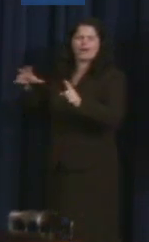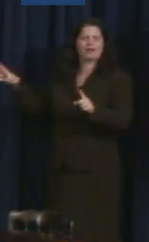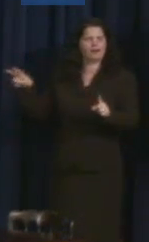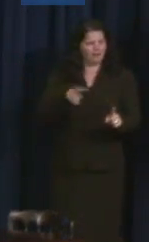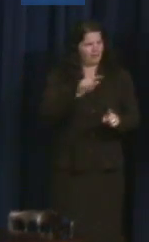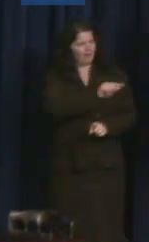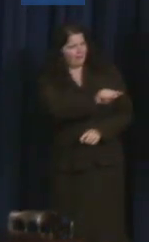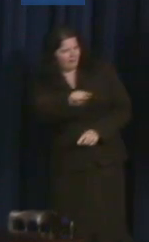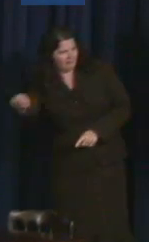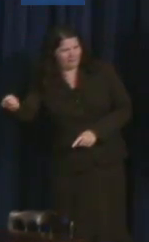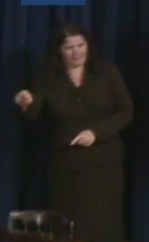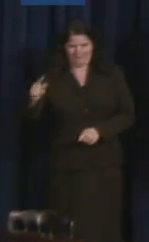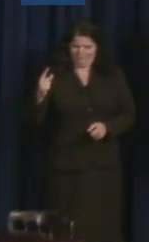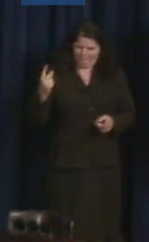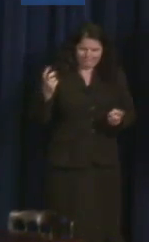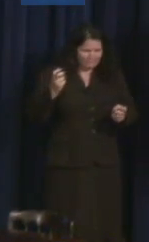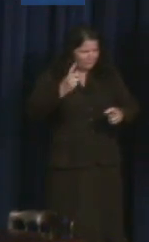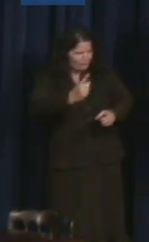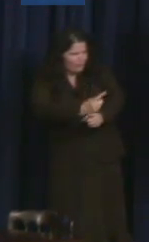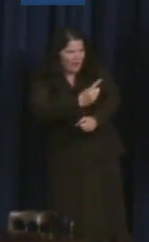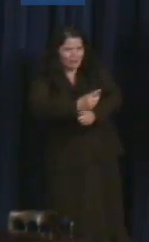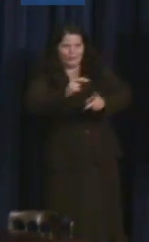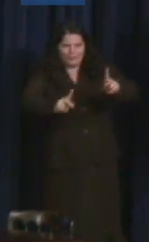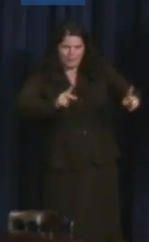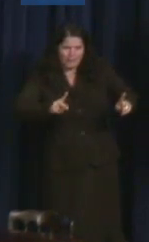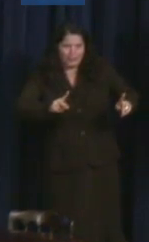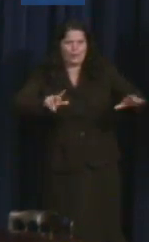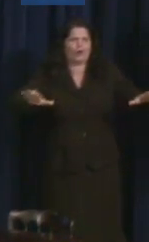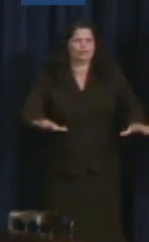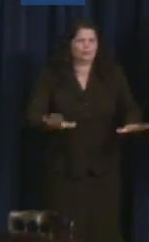country who are doing just absolutely extraordinary